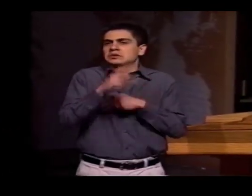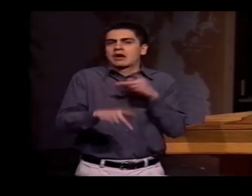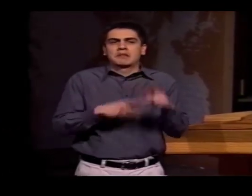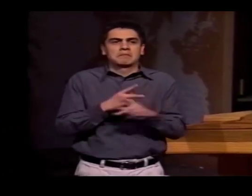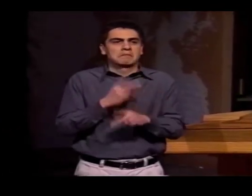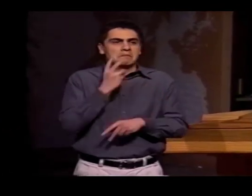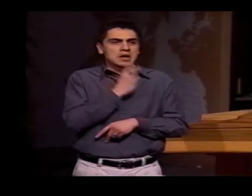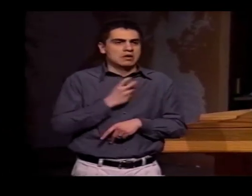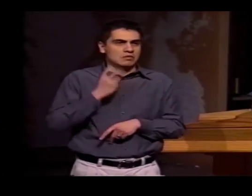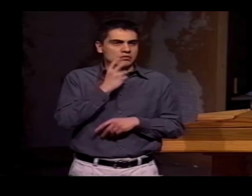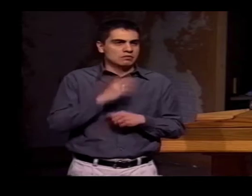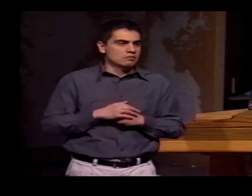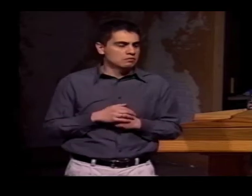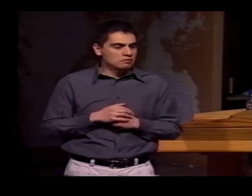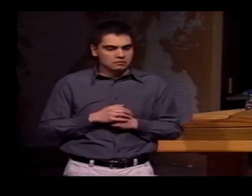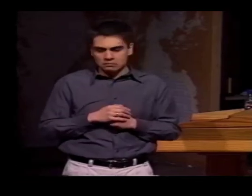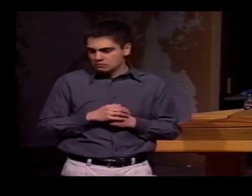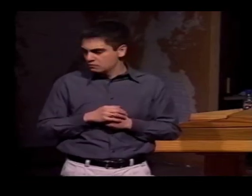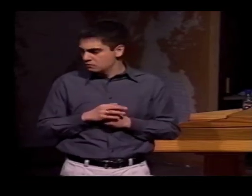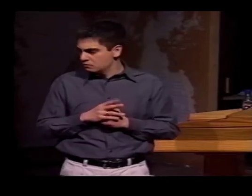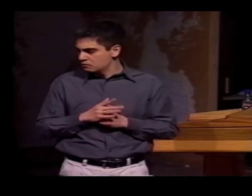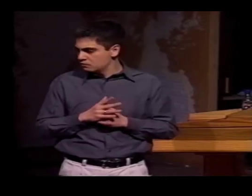THERE ARE DIFFERENT TYPES OF MOUTH MOVEMENTS.